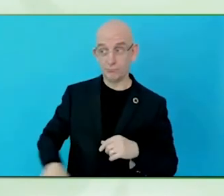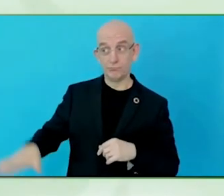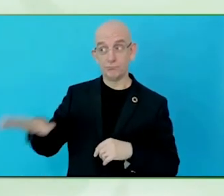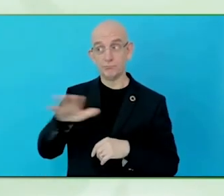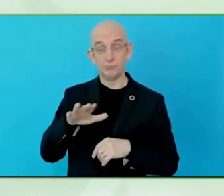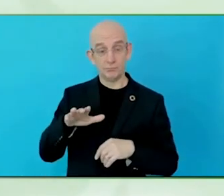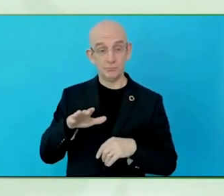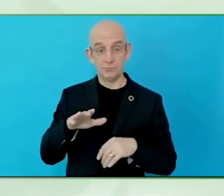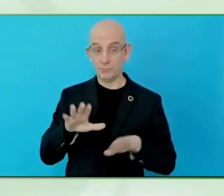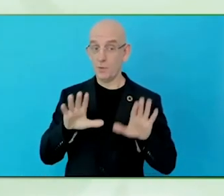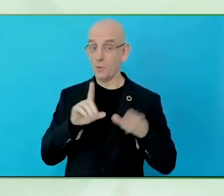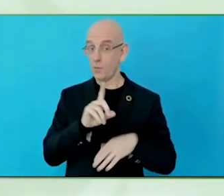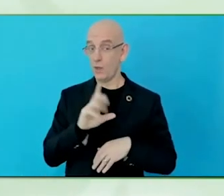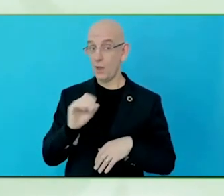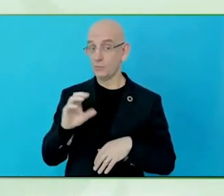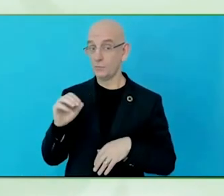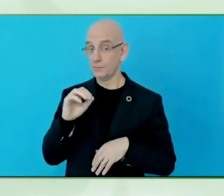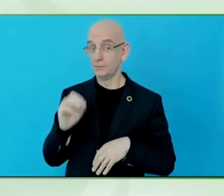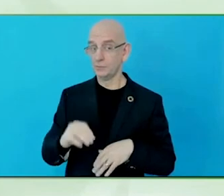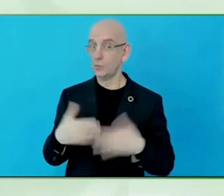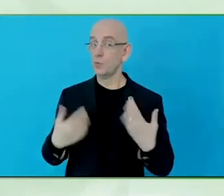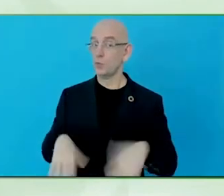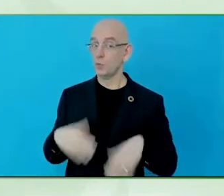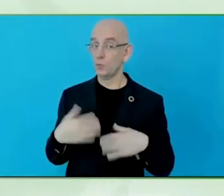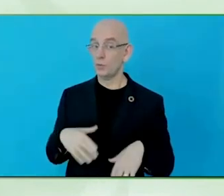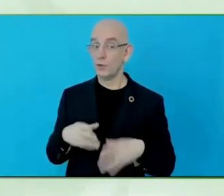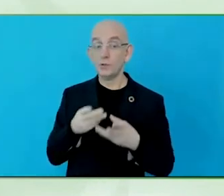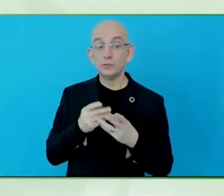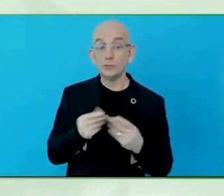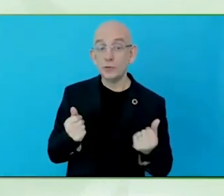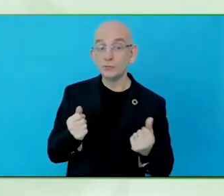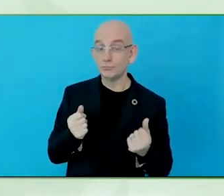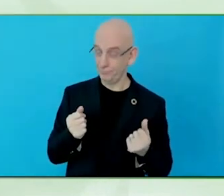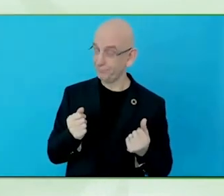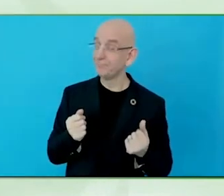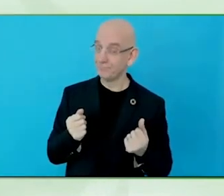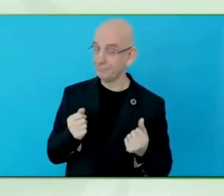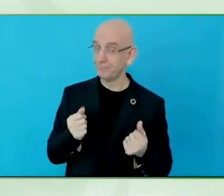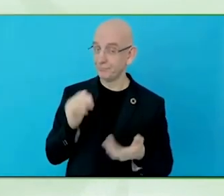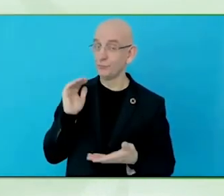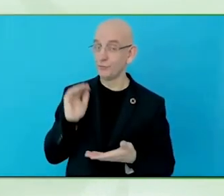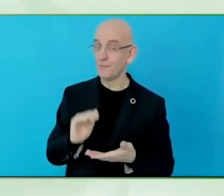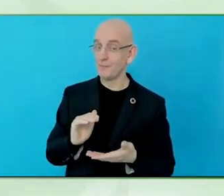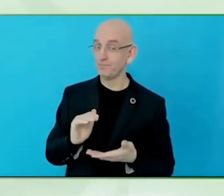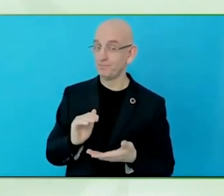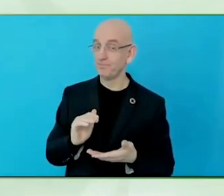think of, oh, we have to make a double size room for a wheelchair user. Start where you are.